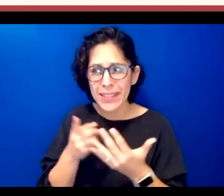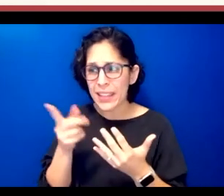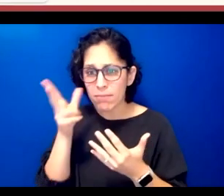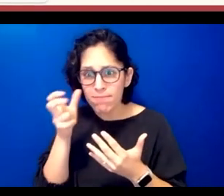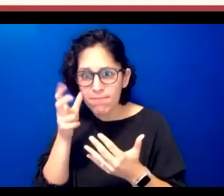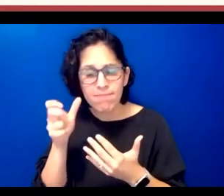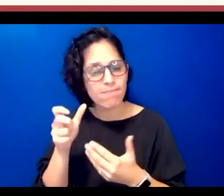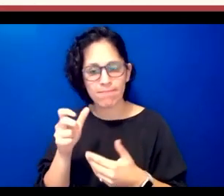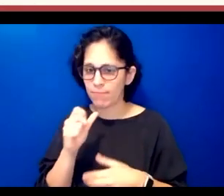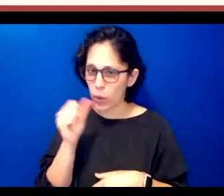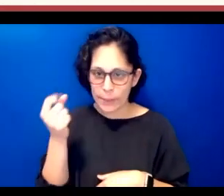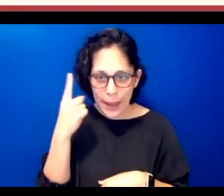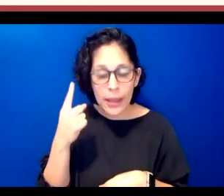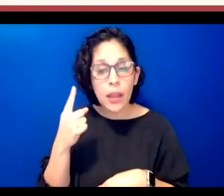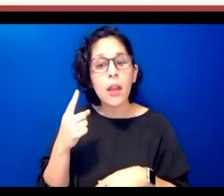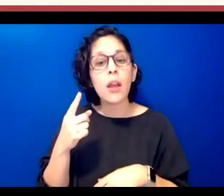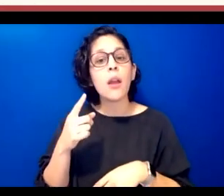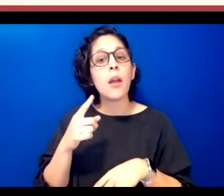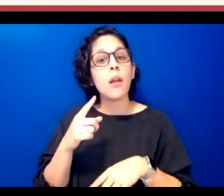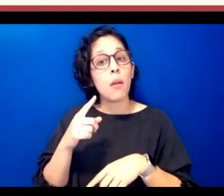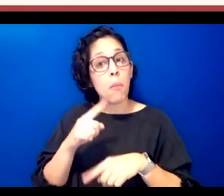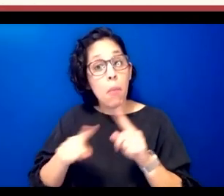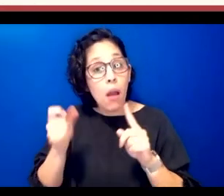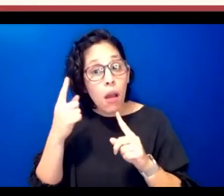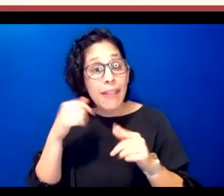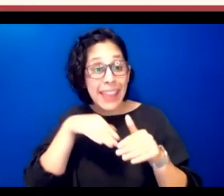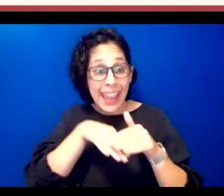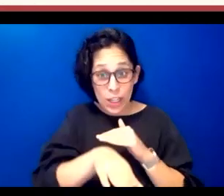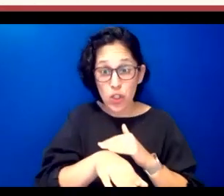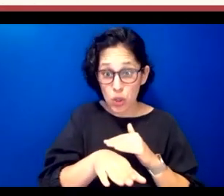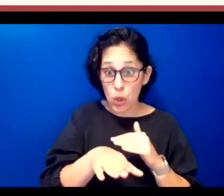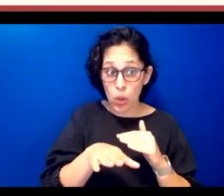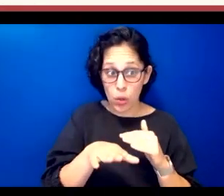the video they move into the vocabulary section and in the product that functions sort of